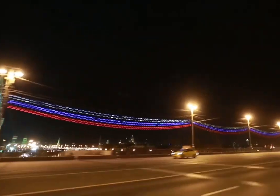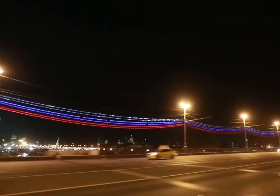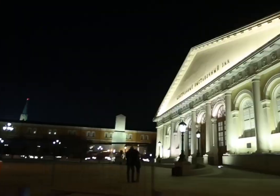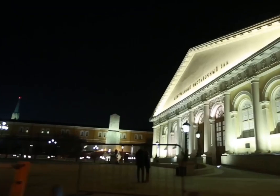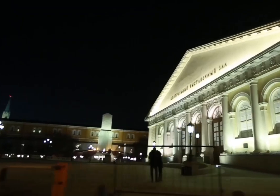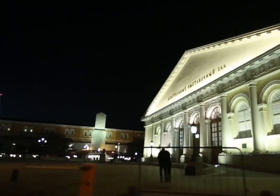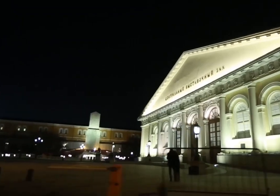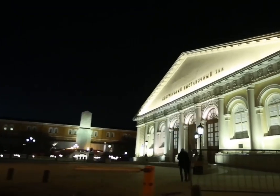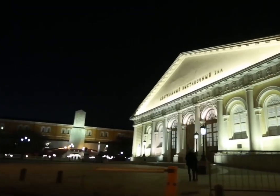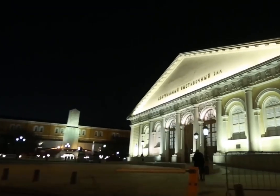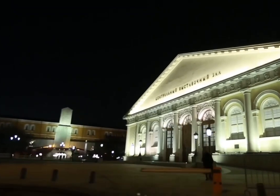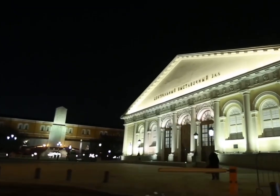(Moscow Manege [Central Exhibition Hall])